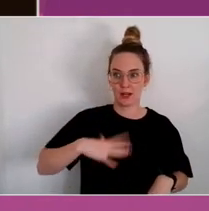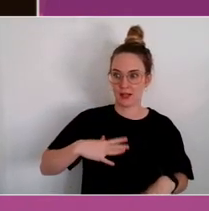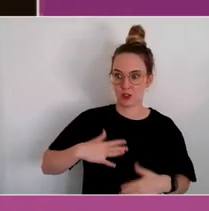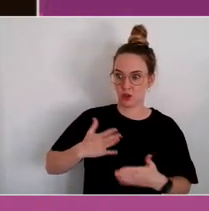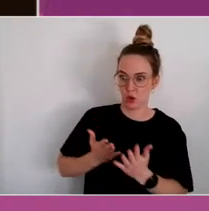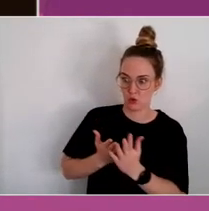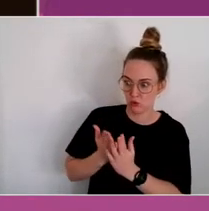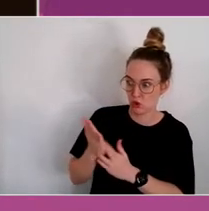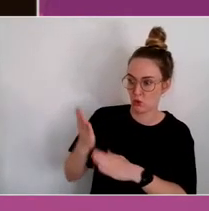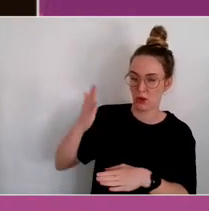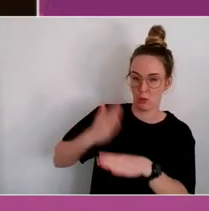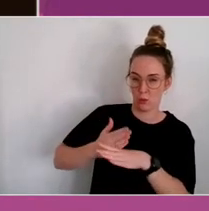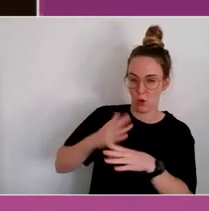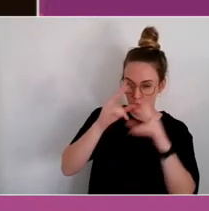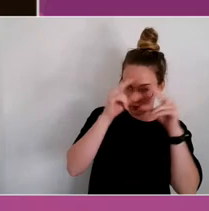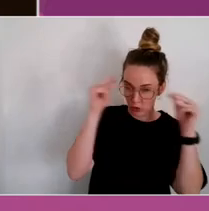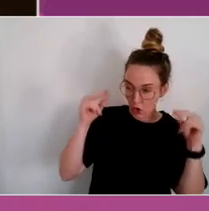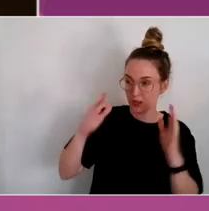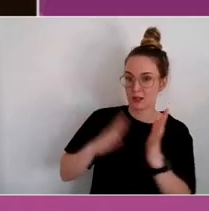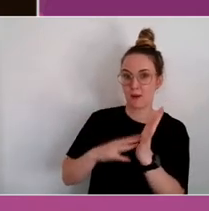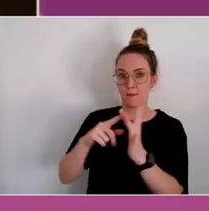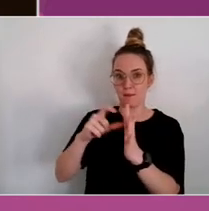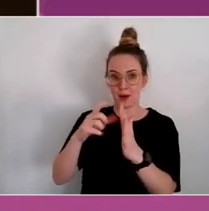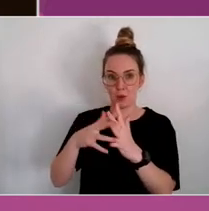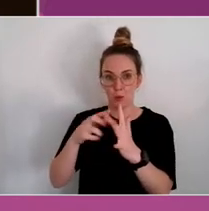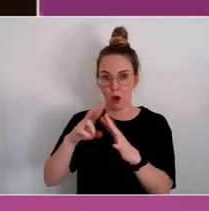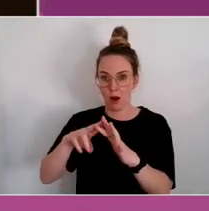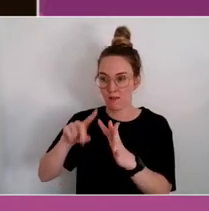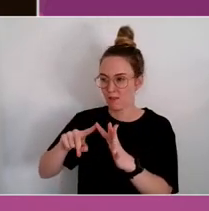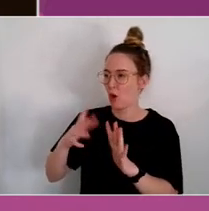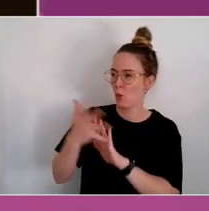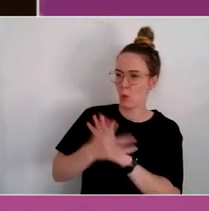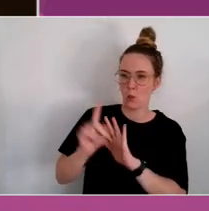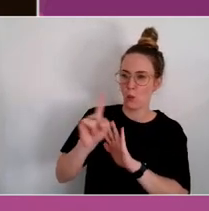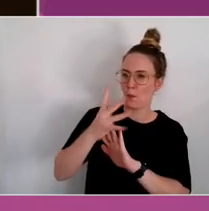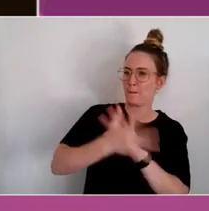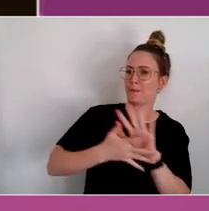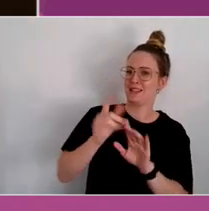def definitions and a shared understanding of what cultural safety actually was.